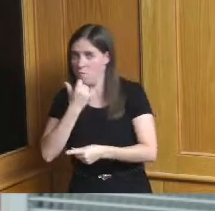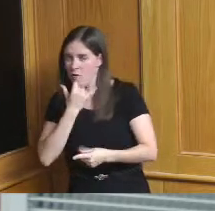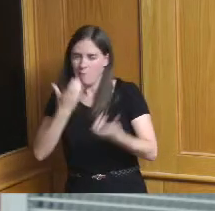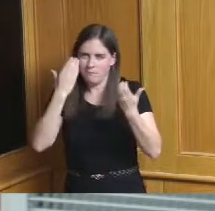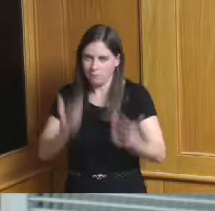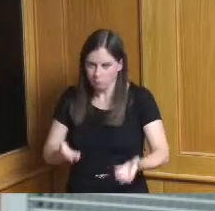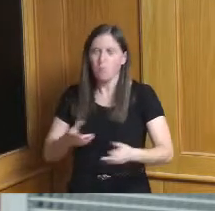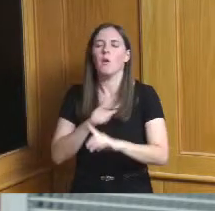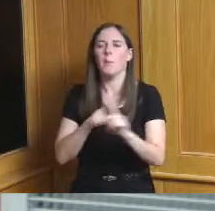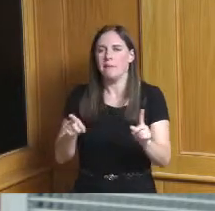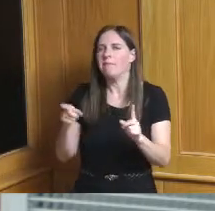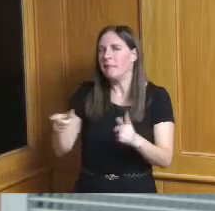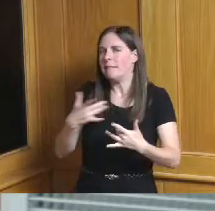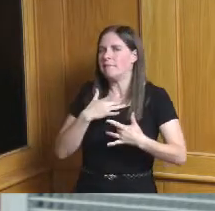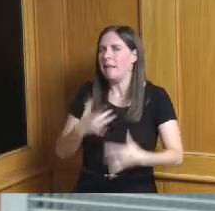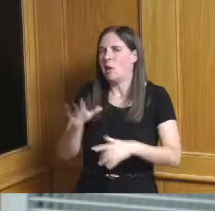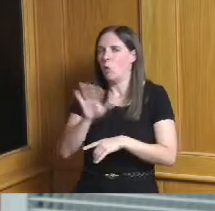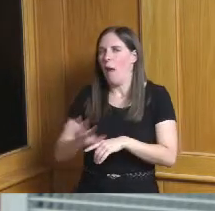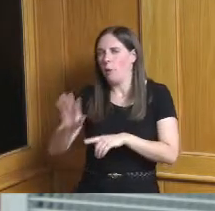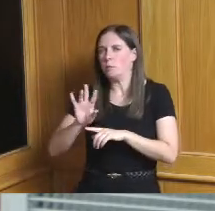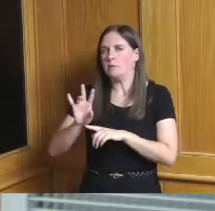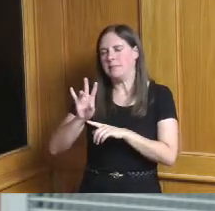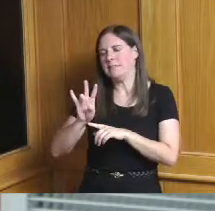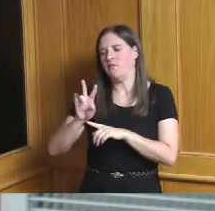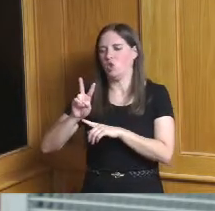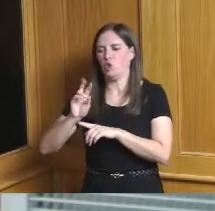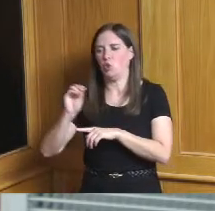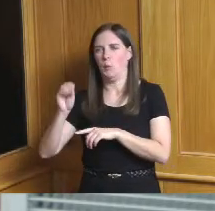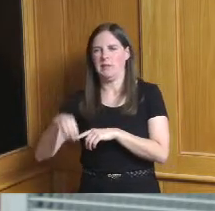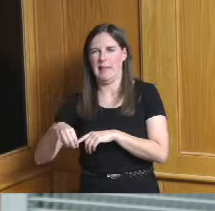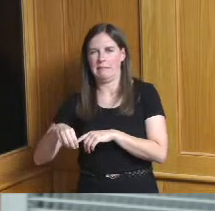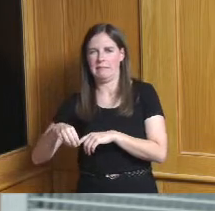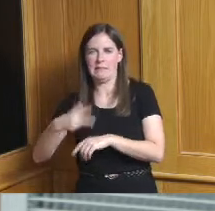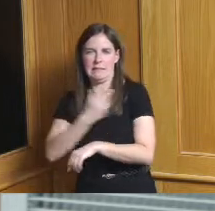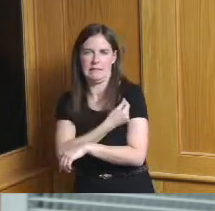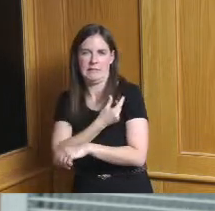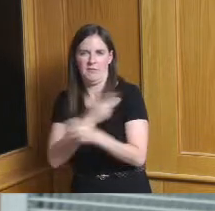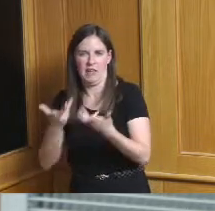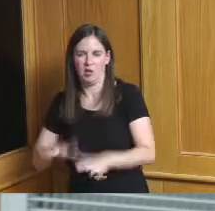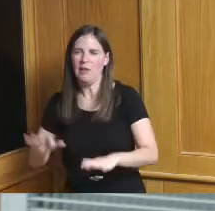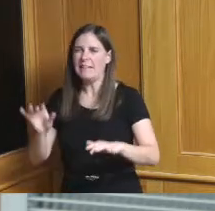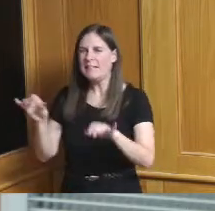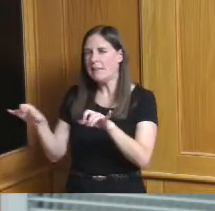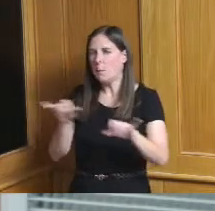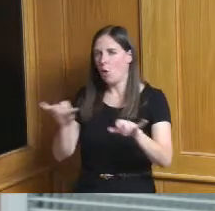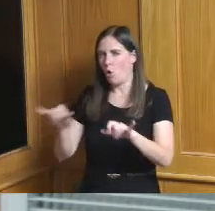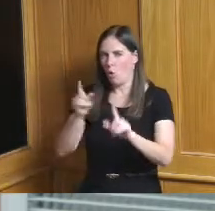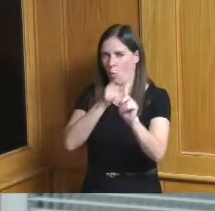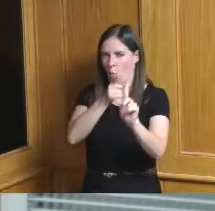and I believe they've been around 72 certainly very similar strategies as far as vaccination goes